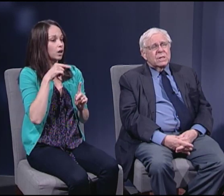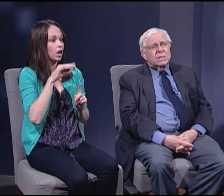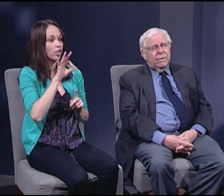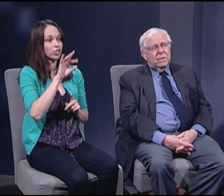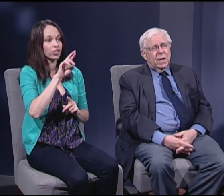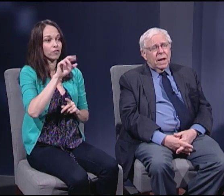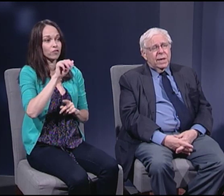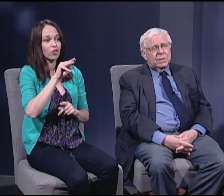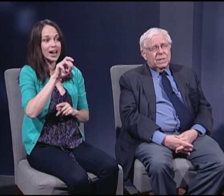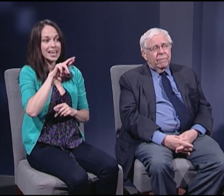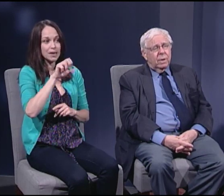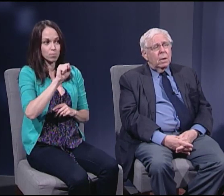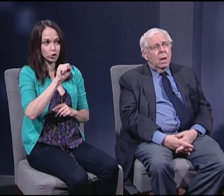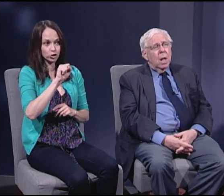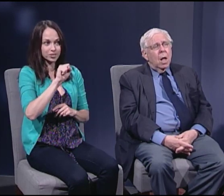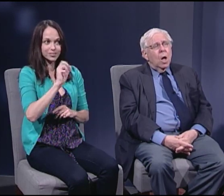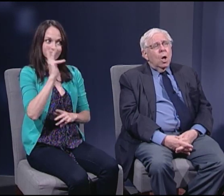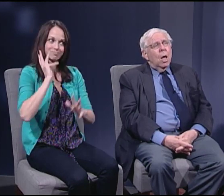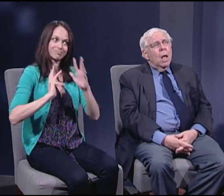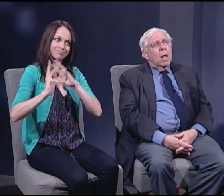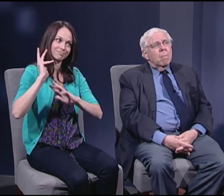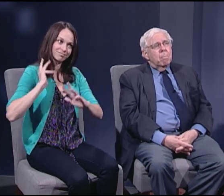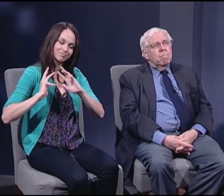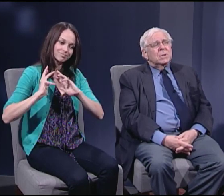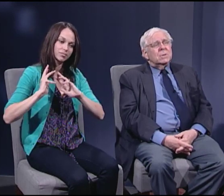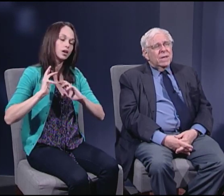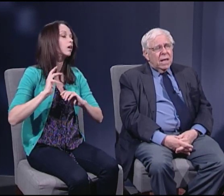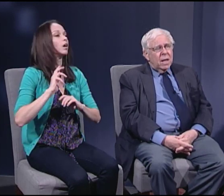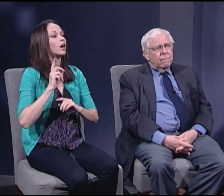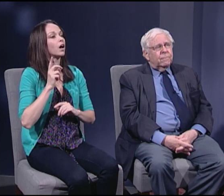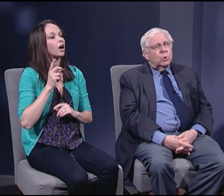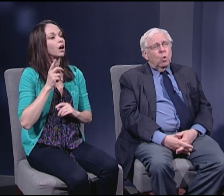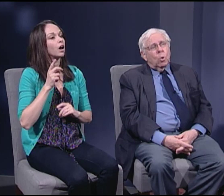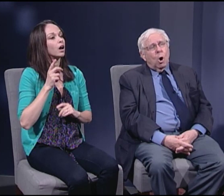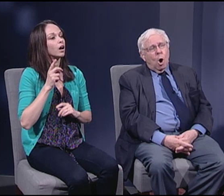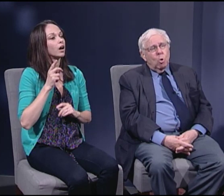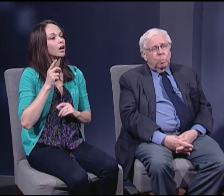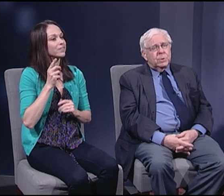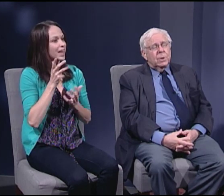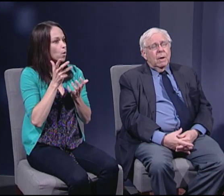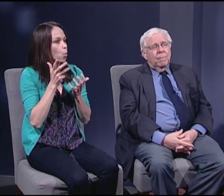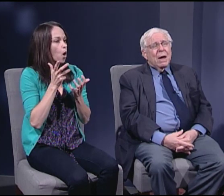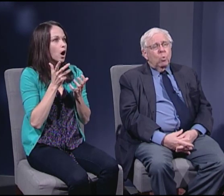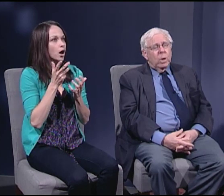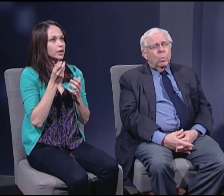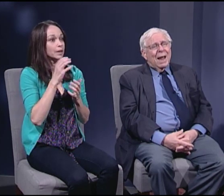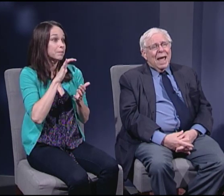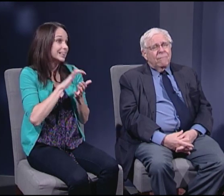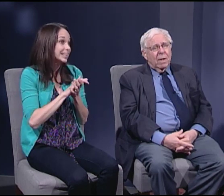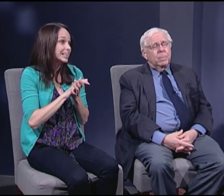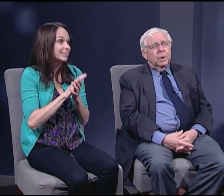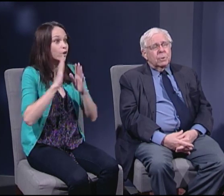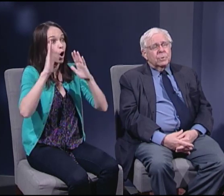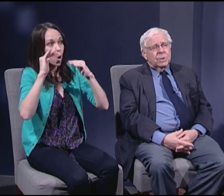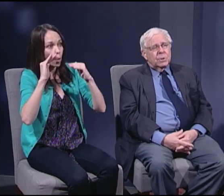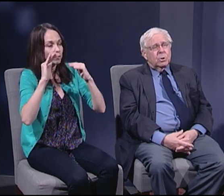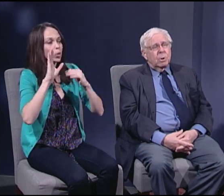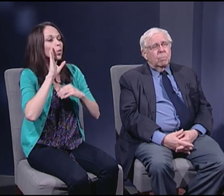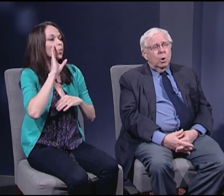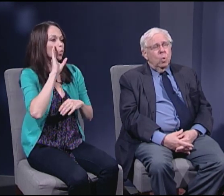in 1787 believed or hoped that we would have a political system